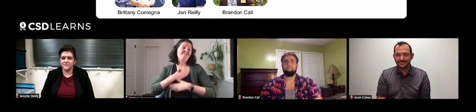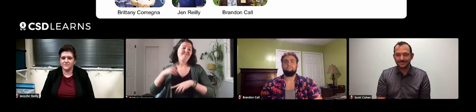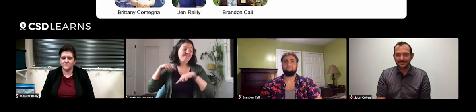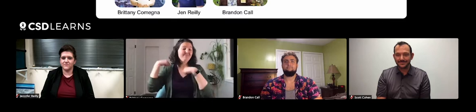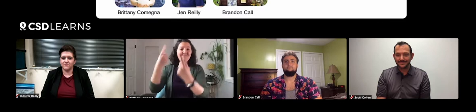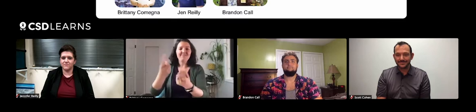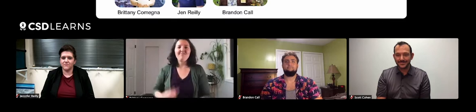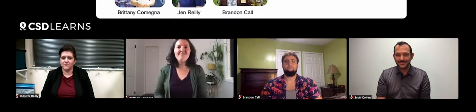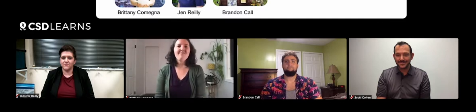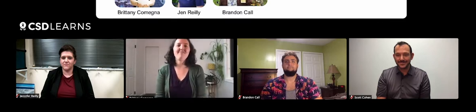and I've really enjoyed that.